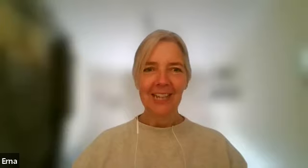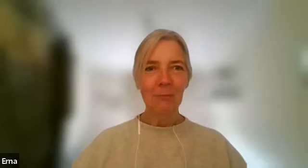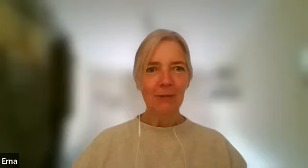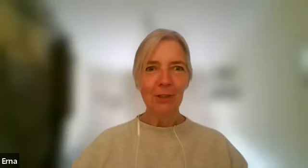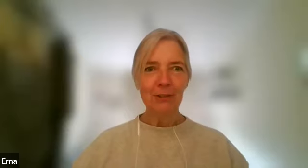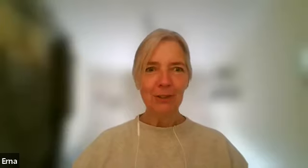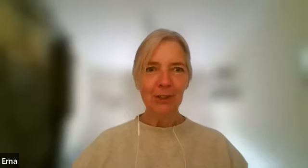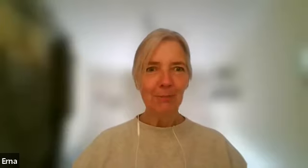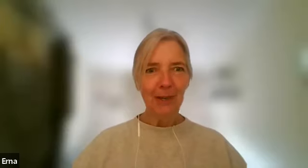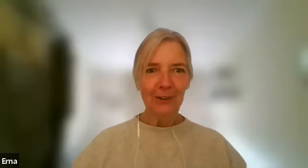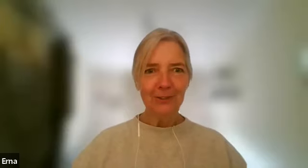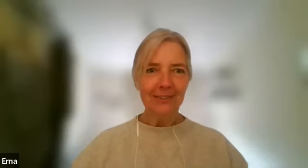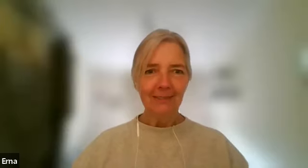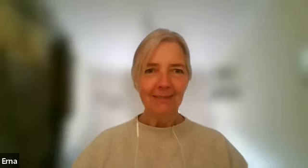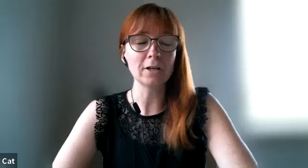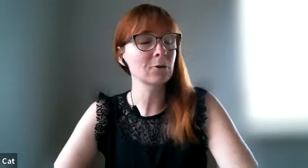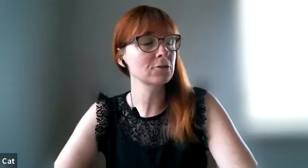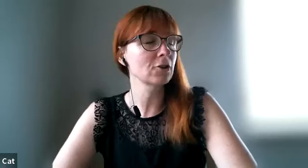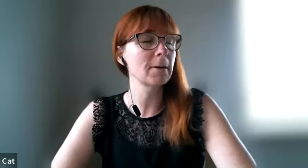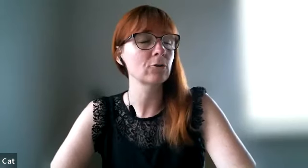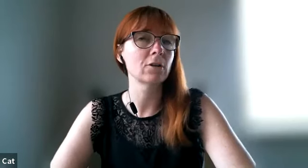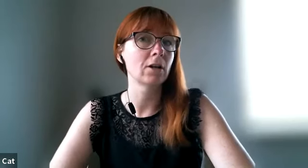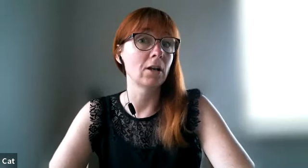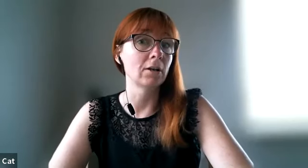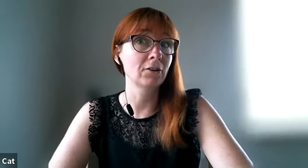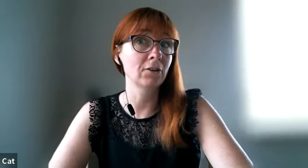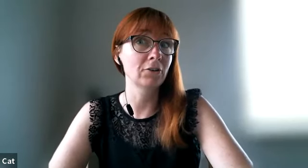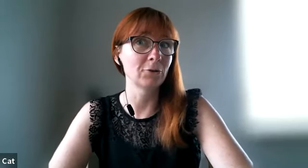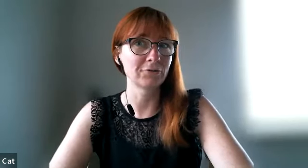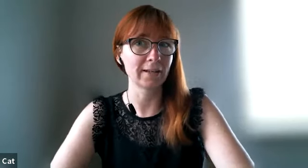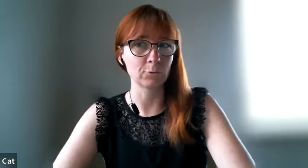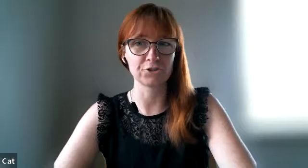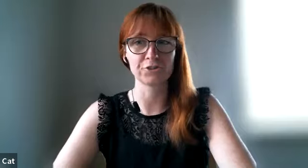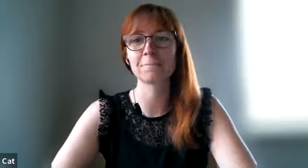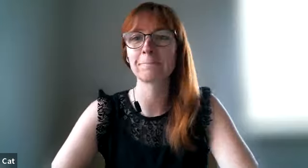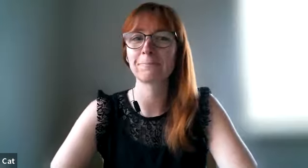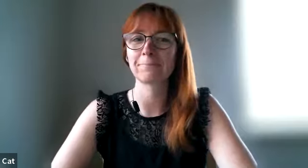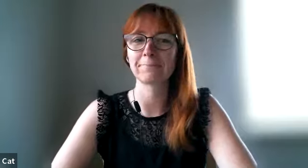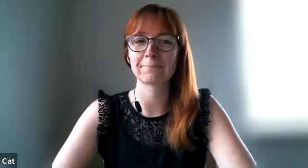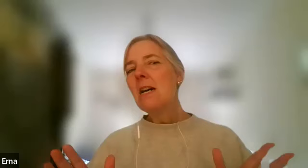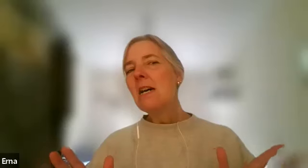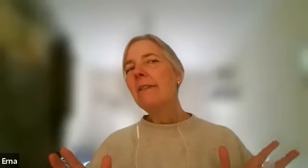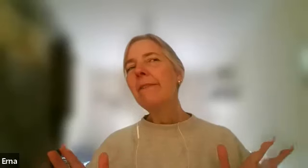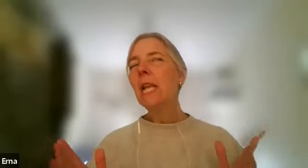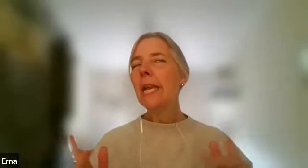and what are we going to talk about we're going to talk about love languages loves